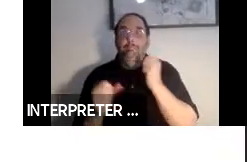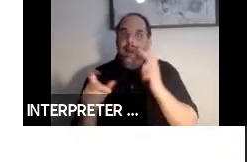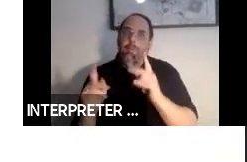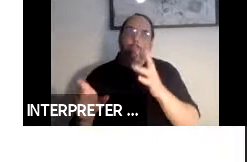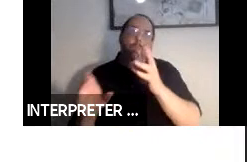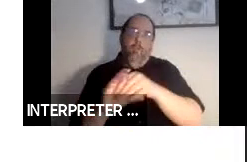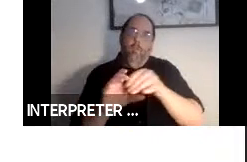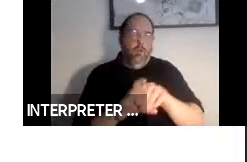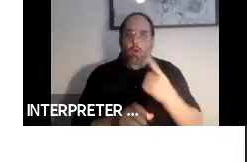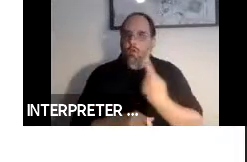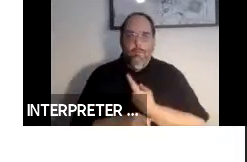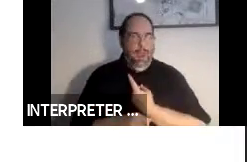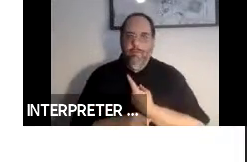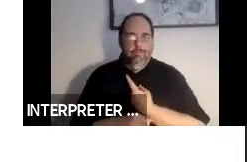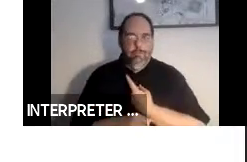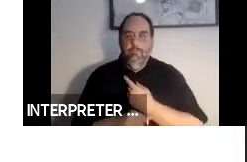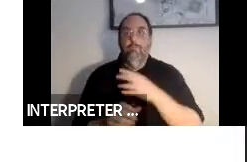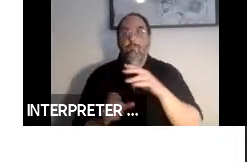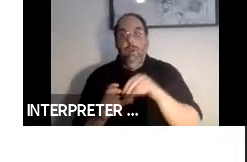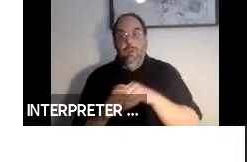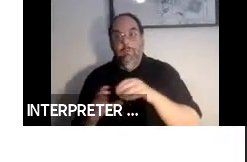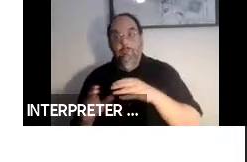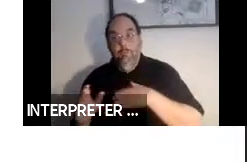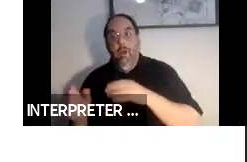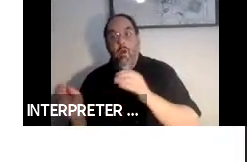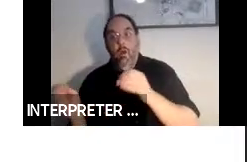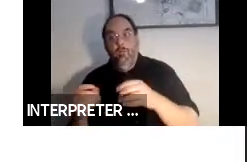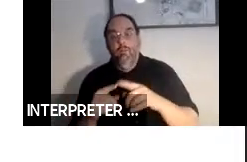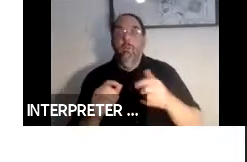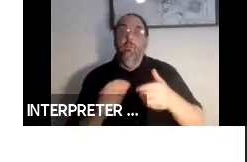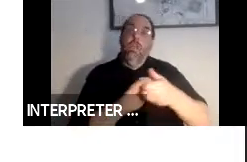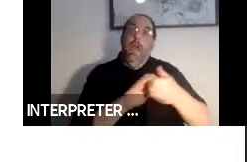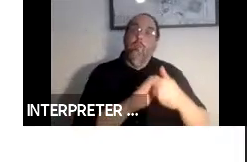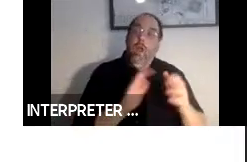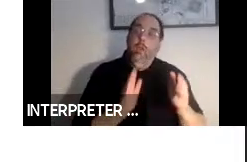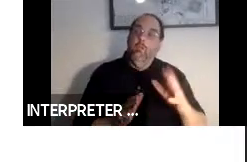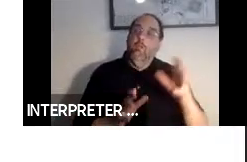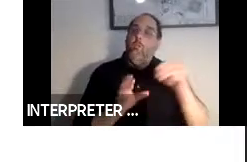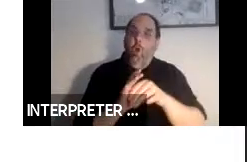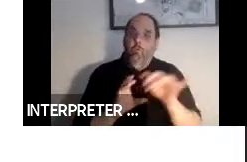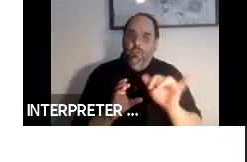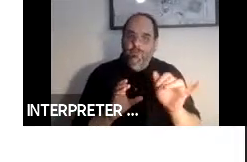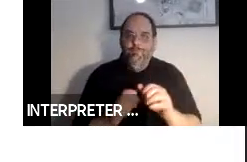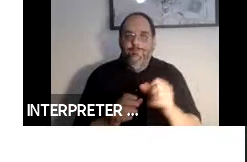both within my team and our collaborators outside of our team. So Next slide, please.